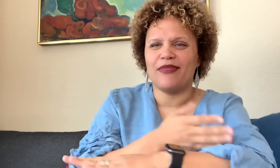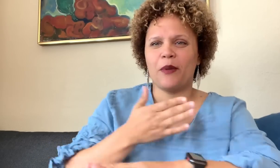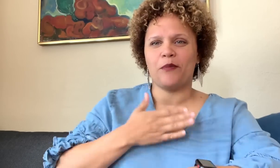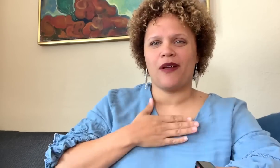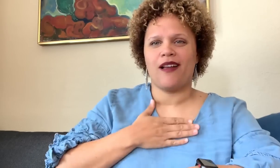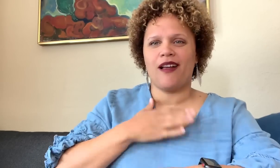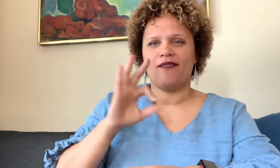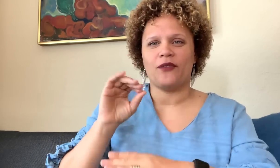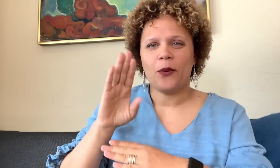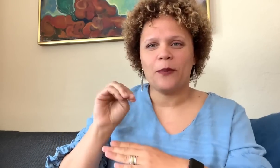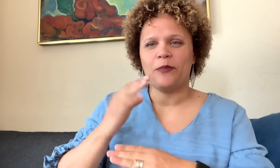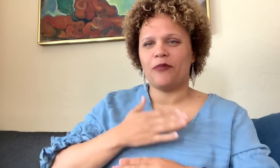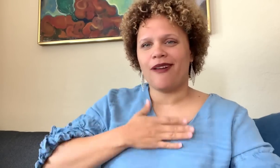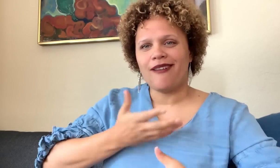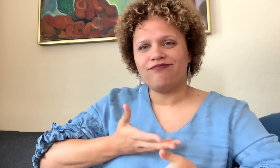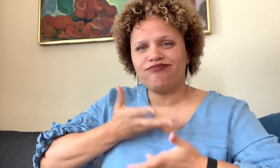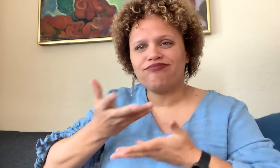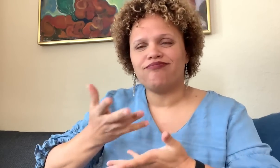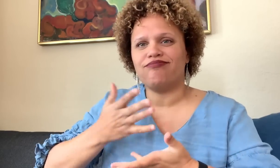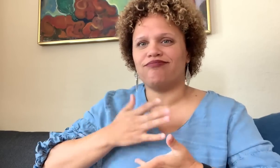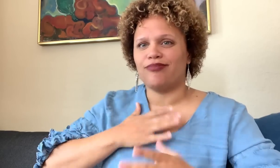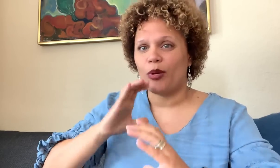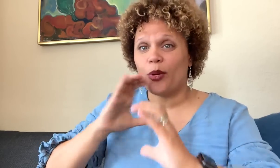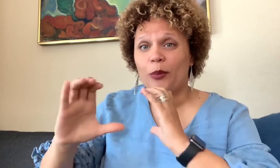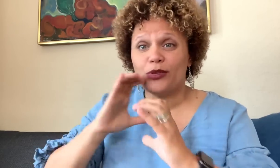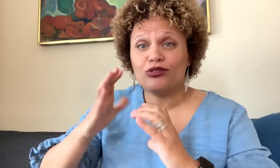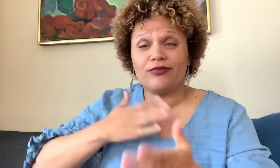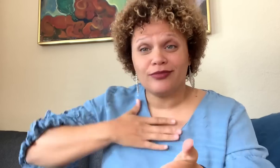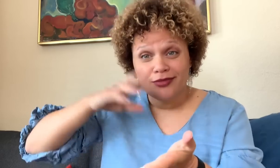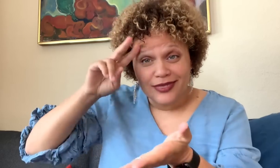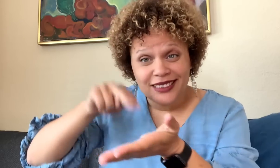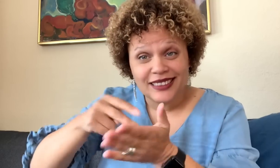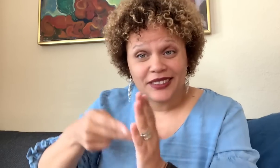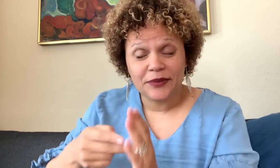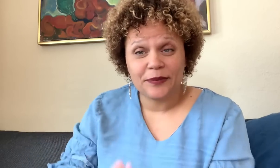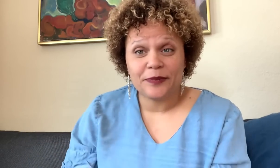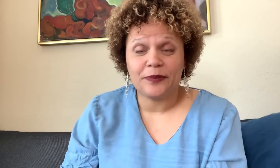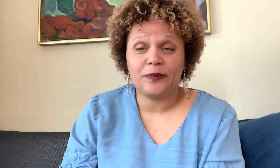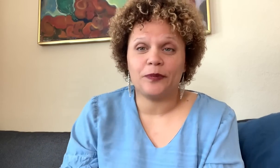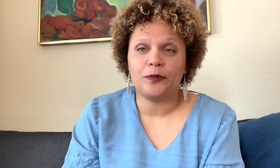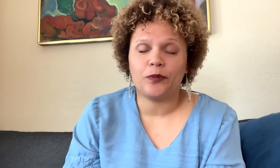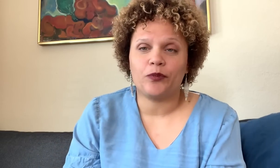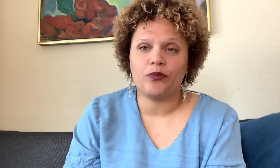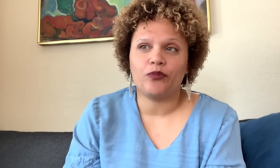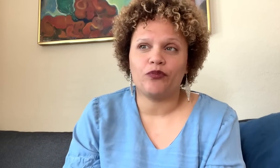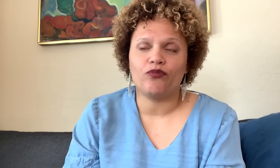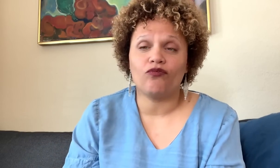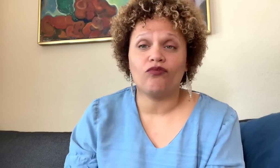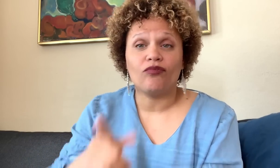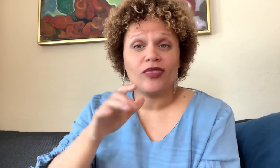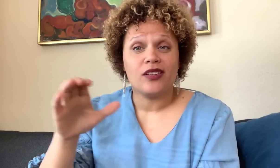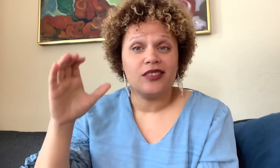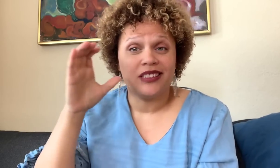Next time you encounter a similar situation, you will have improved your form, the way you communicate your intentions.